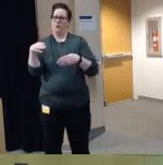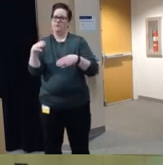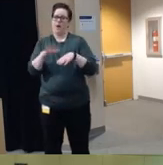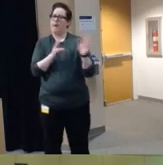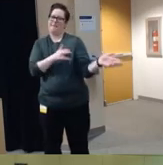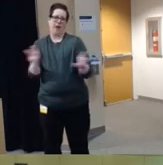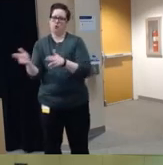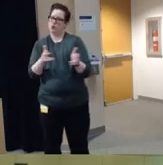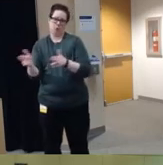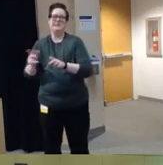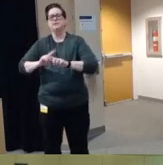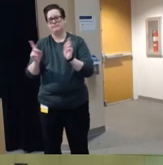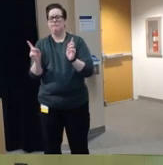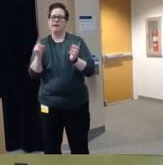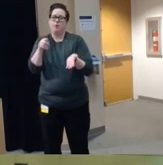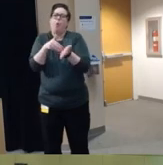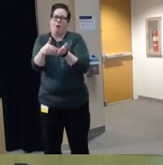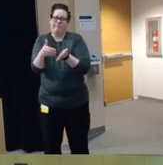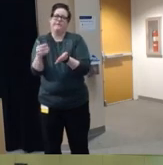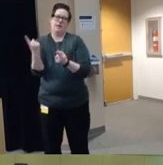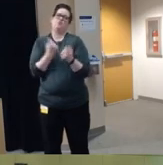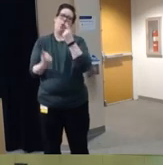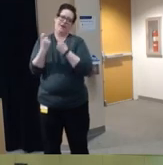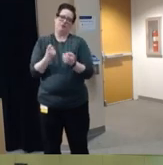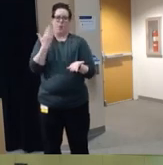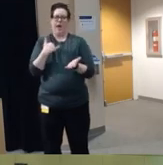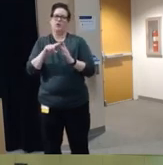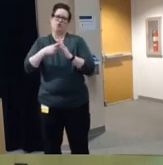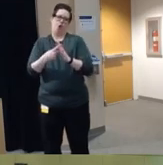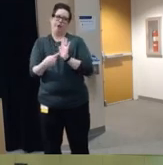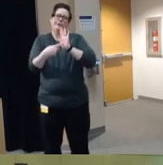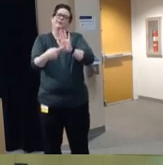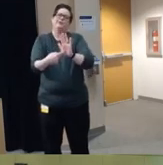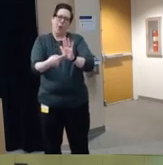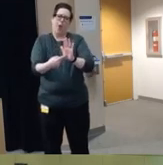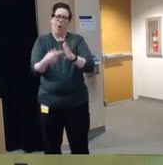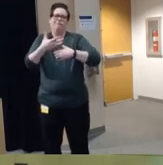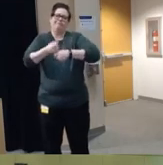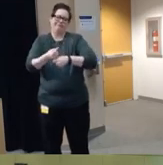is something that I often get questions about so I do like to start with just kind of a a image